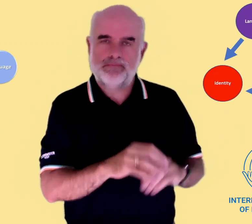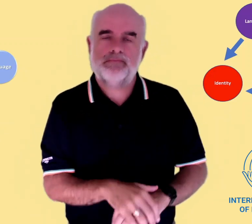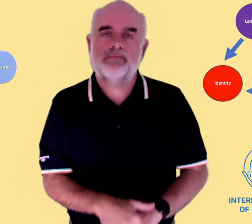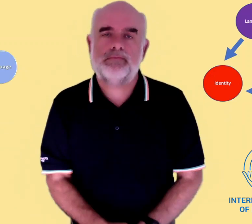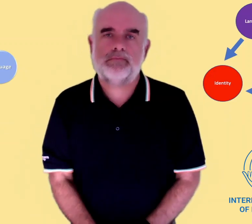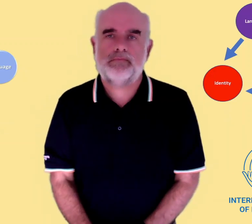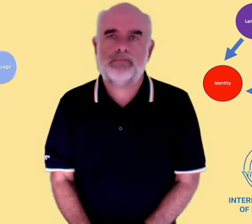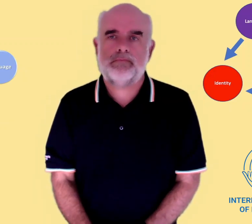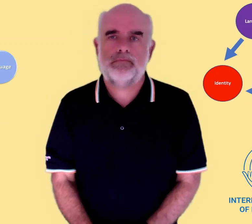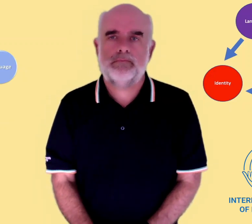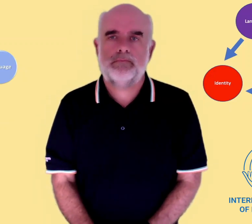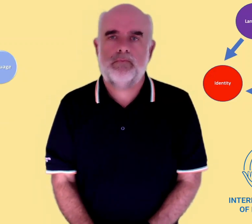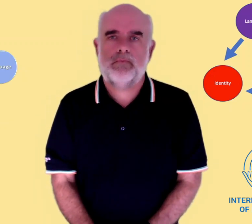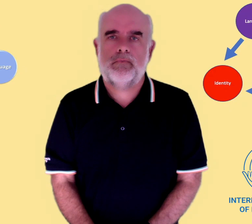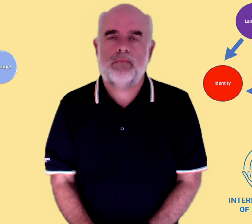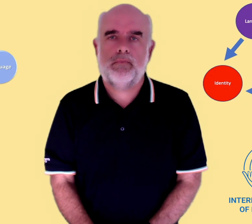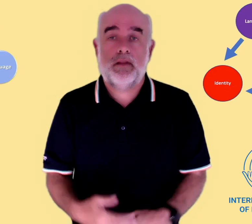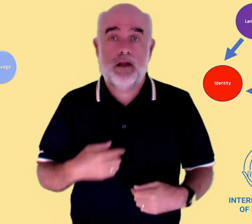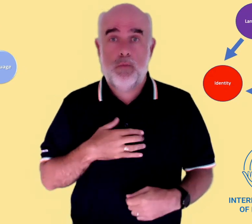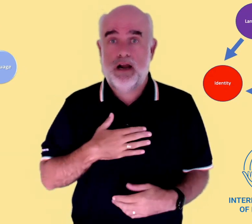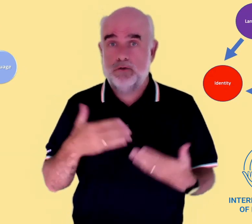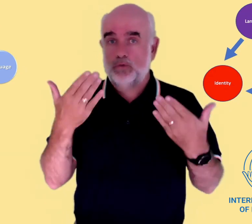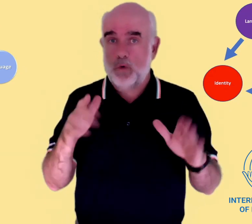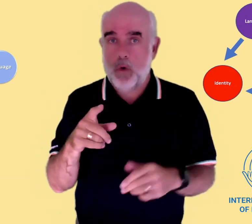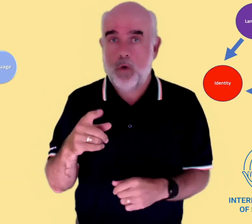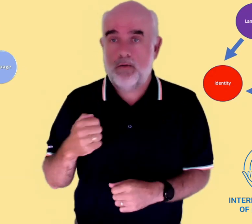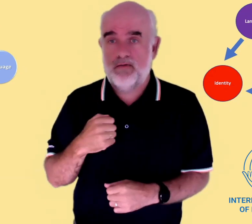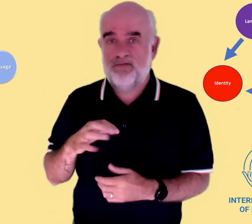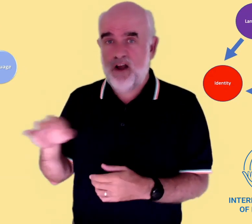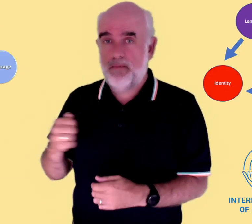So that's a fairly simple way to understand that. I'd like to show you now some results from my